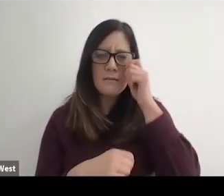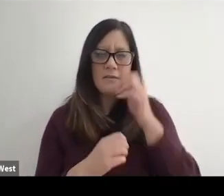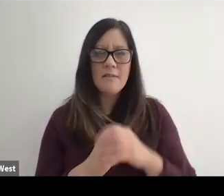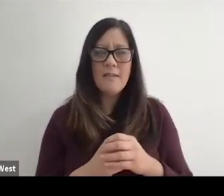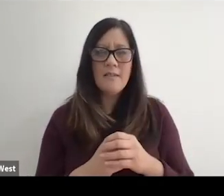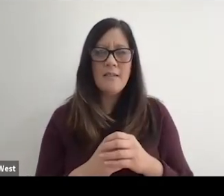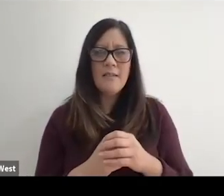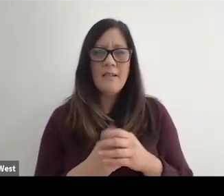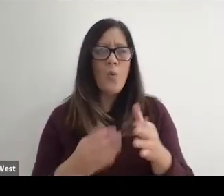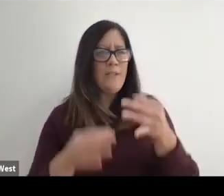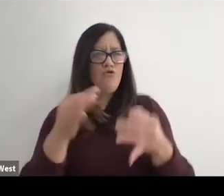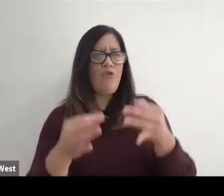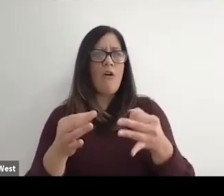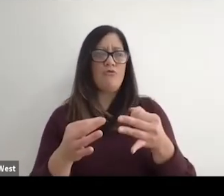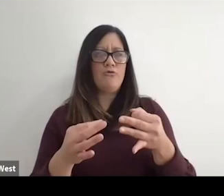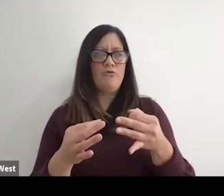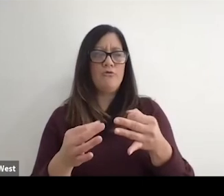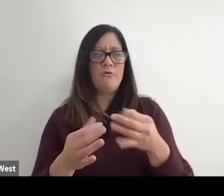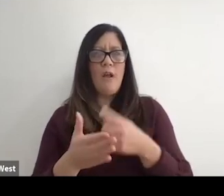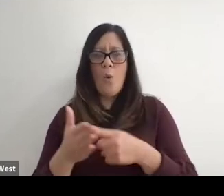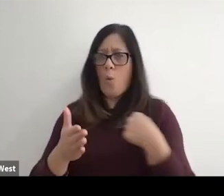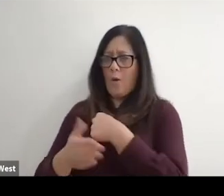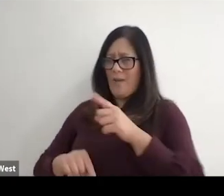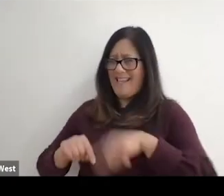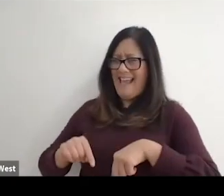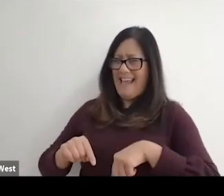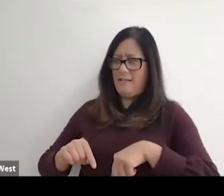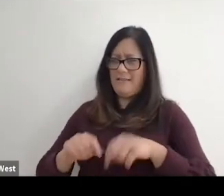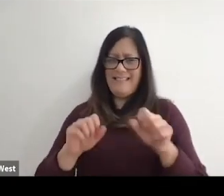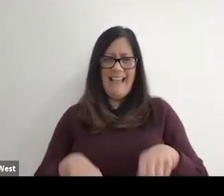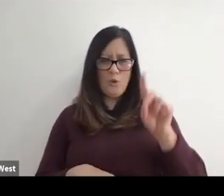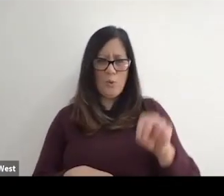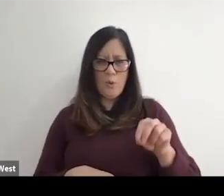can or cannot do based on what we believe we could or could not do if we were in their situation.